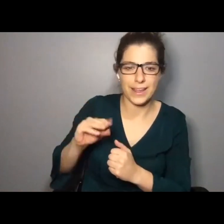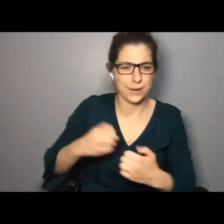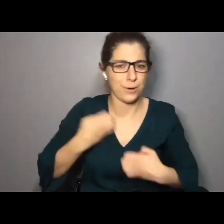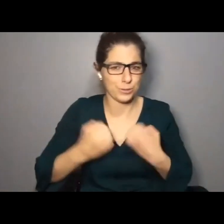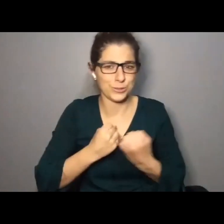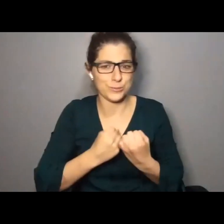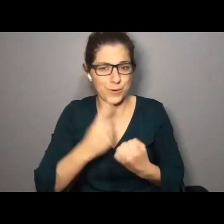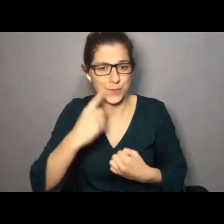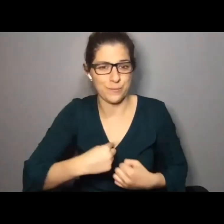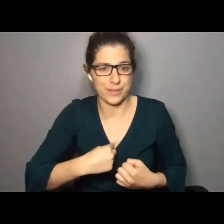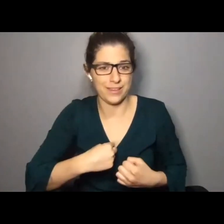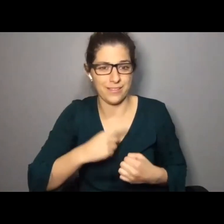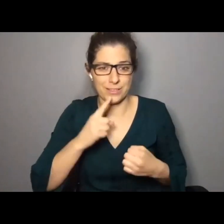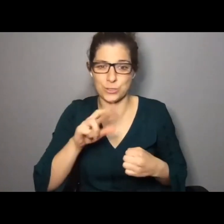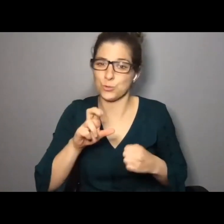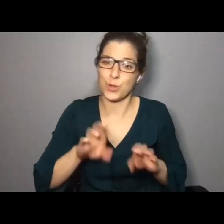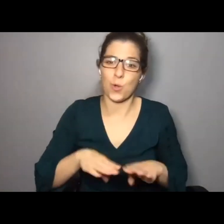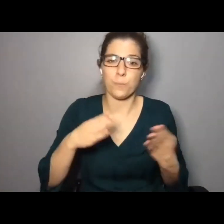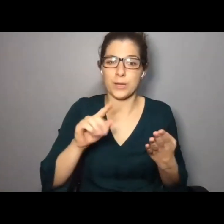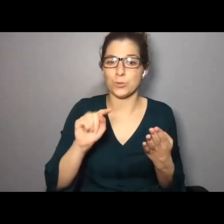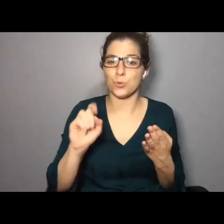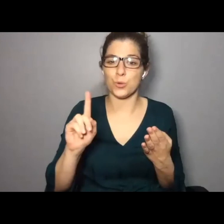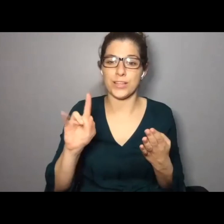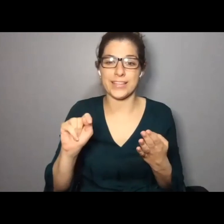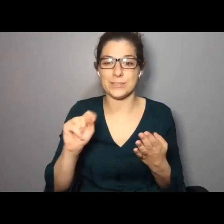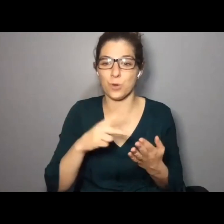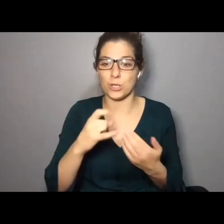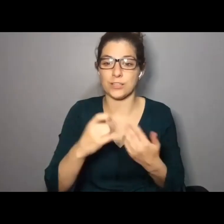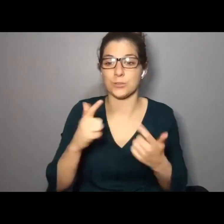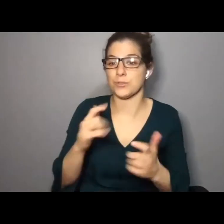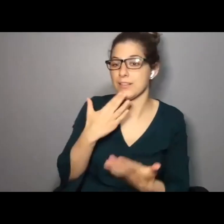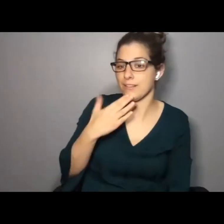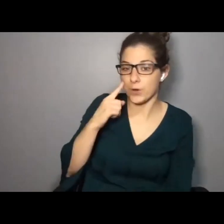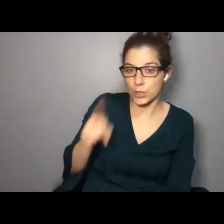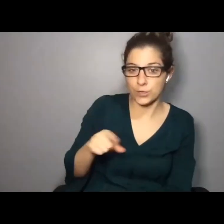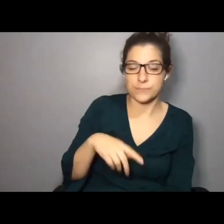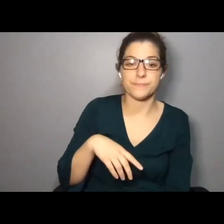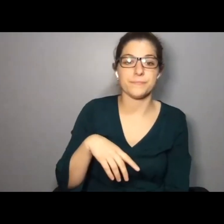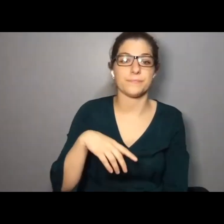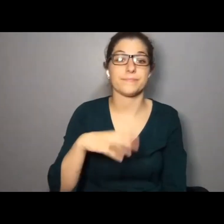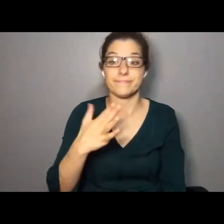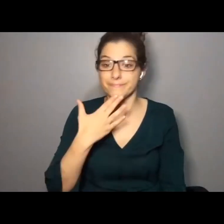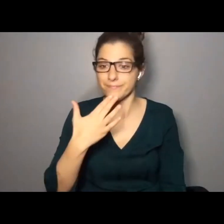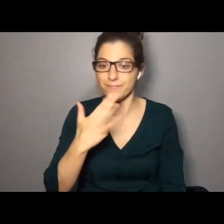administrative and emotional support for me on this Reopening Toolkit project. Huge thanks to Nola. Thank you to our